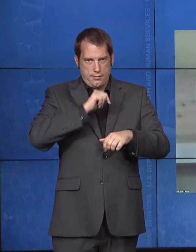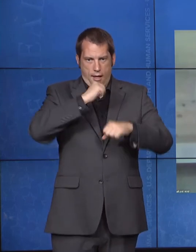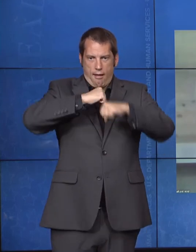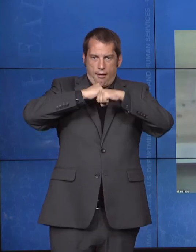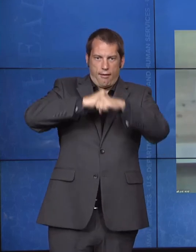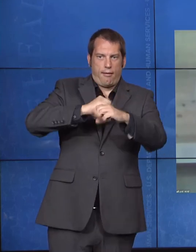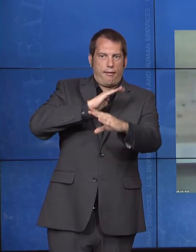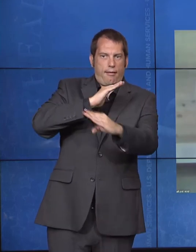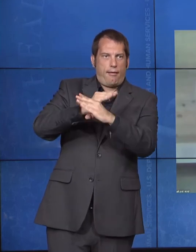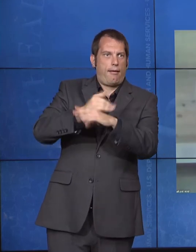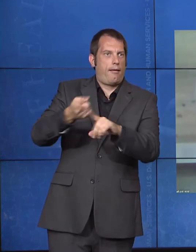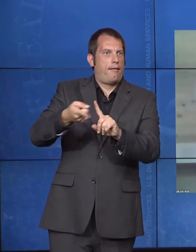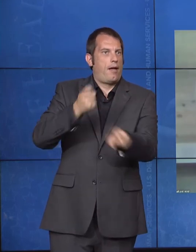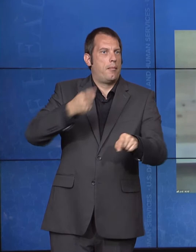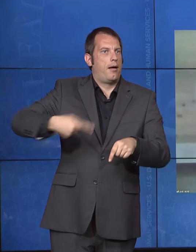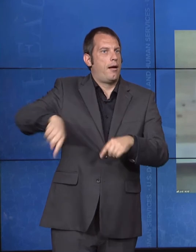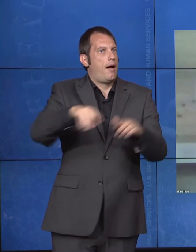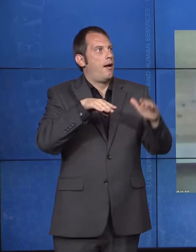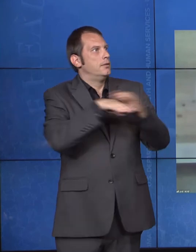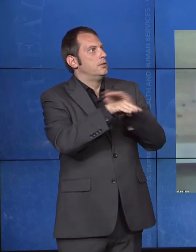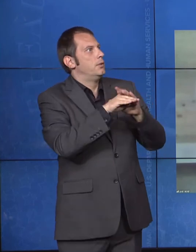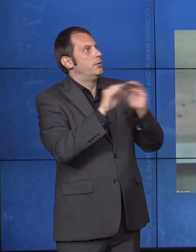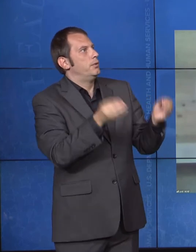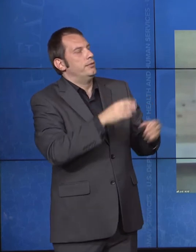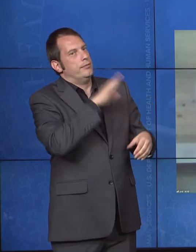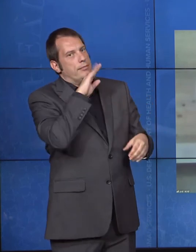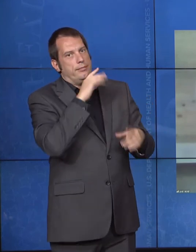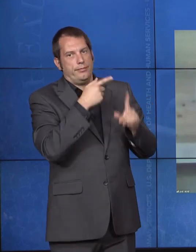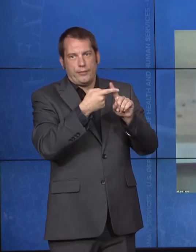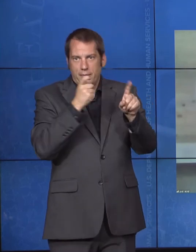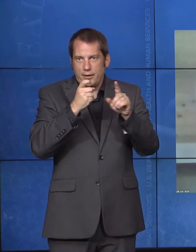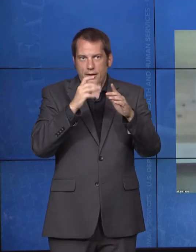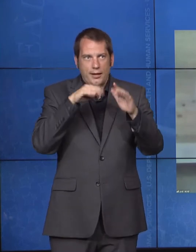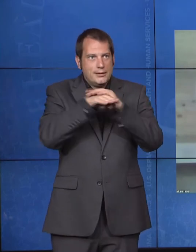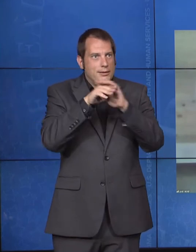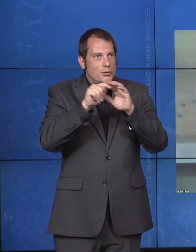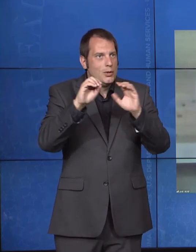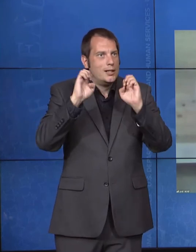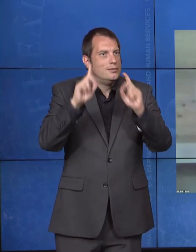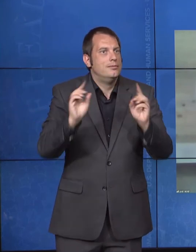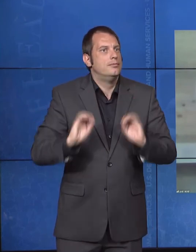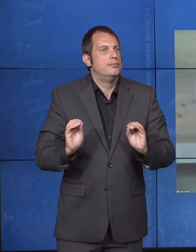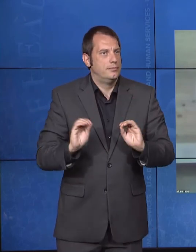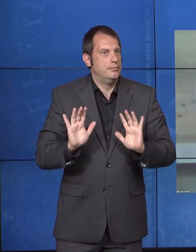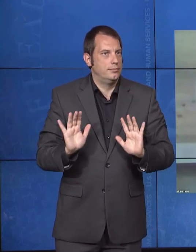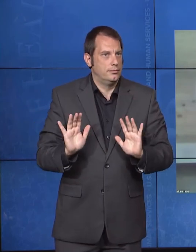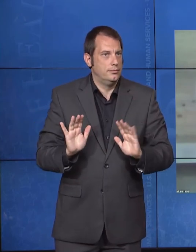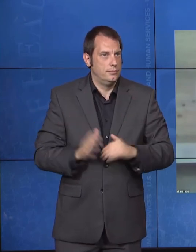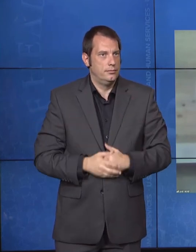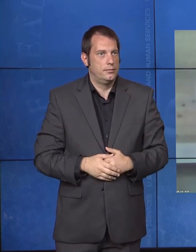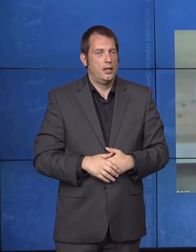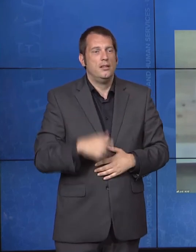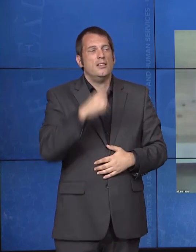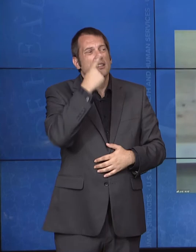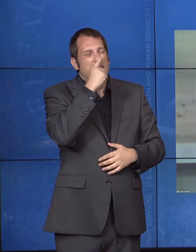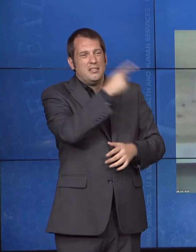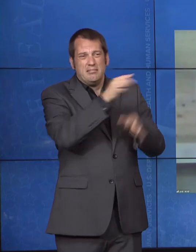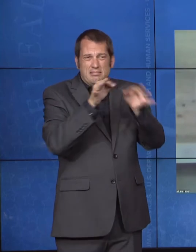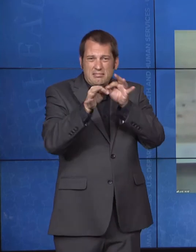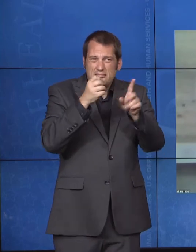the right to. Can you tell us just briefly a little bit about what ACF is doing as part of getting ready for the fall?